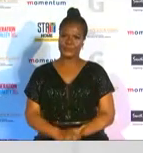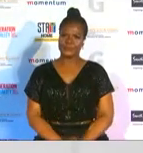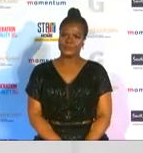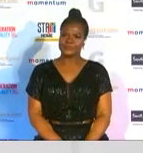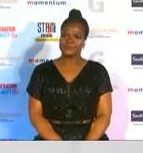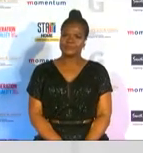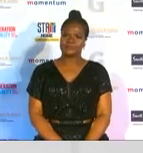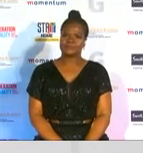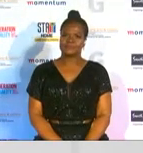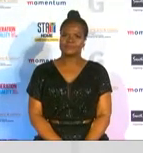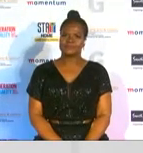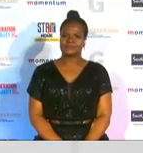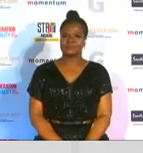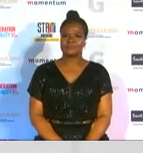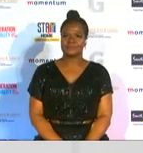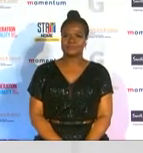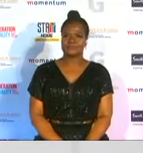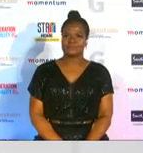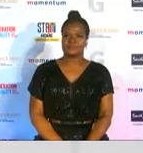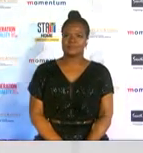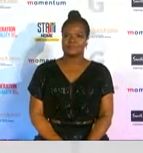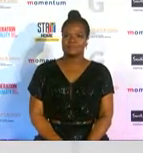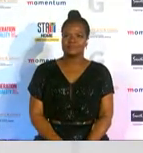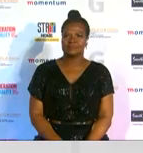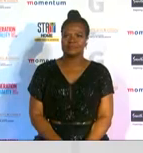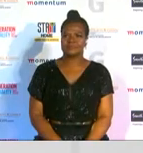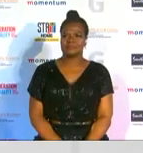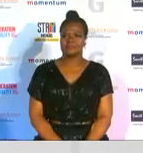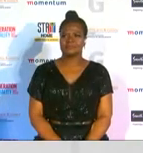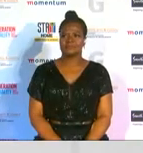and what a rising star indeed we cannot wait to witness all the strides that it